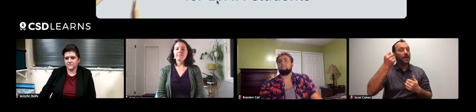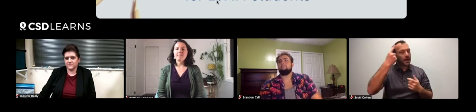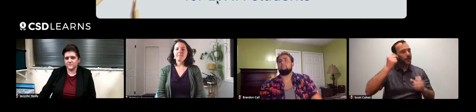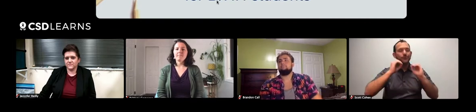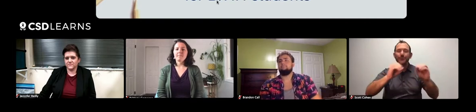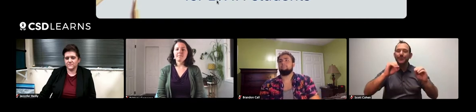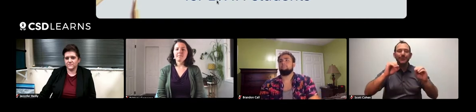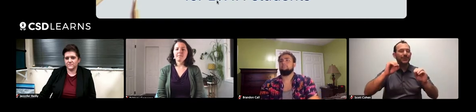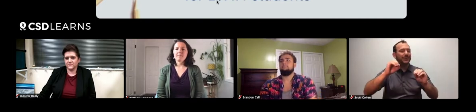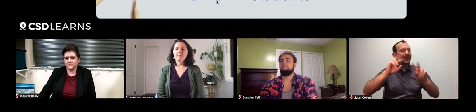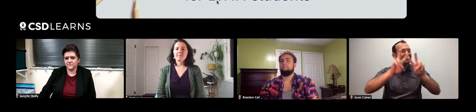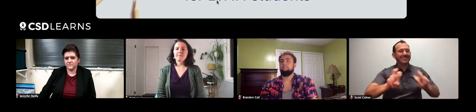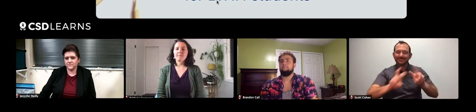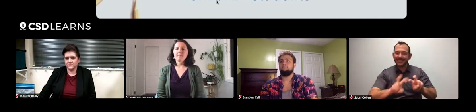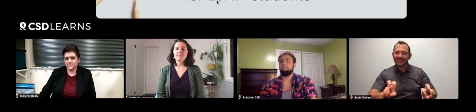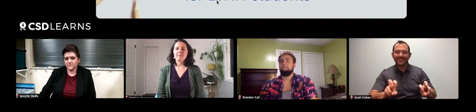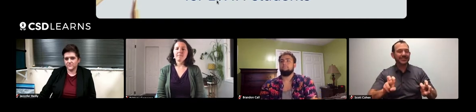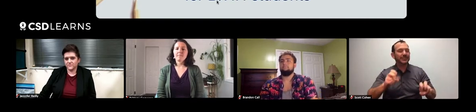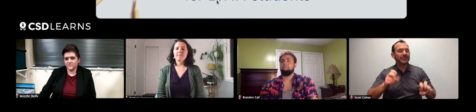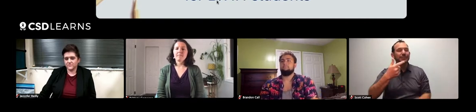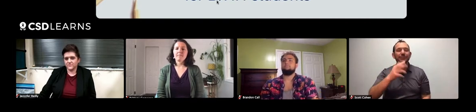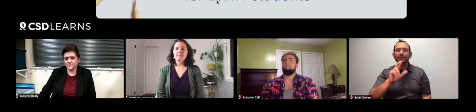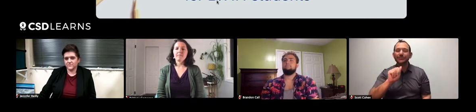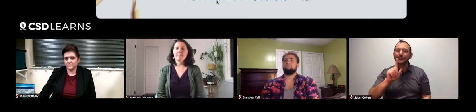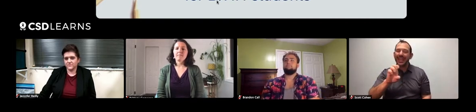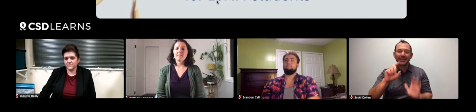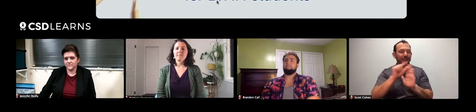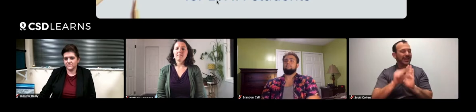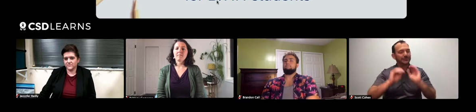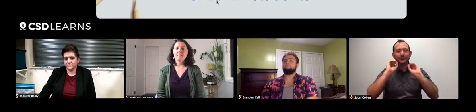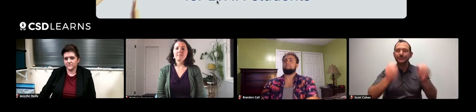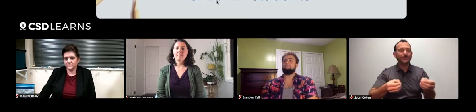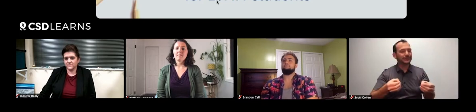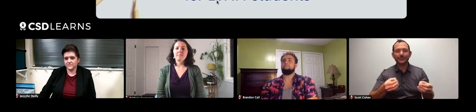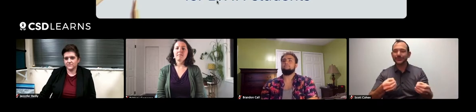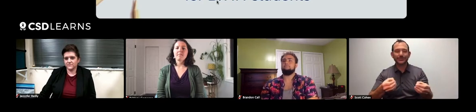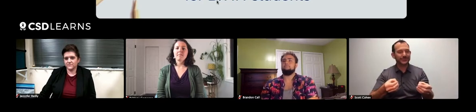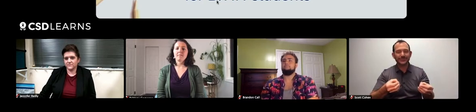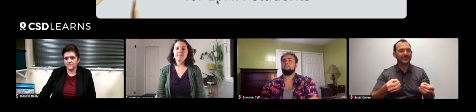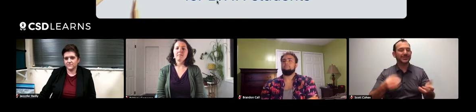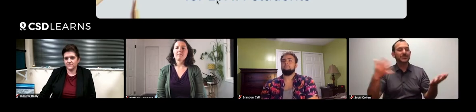but there's no assessment attached to that. There's no grading system for those learning opportunities,